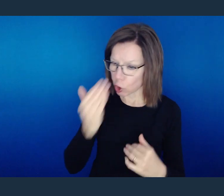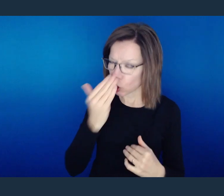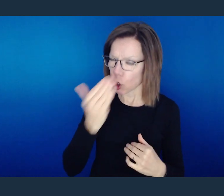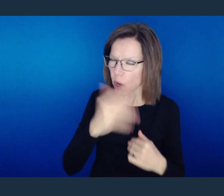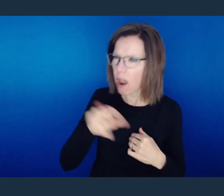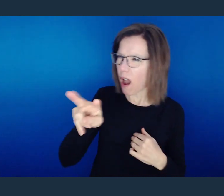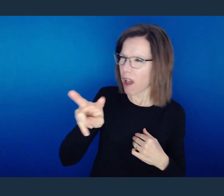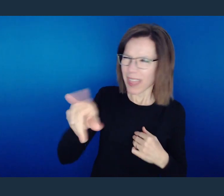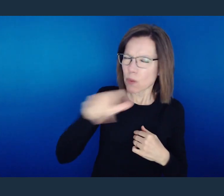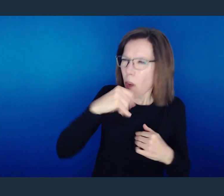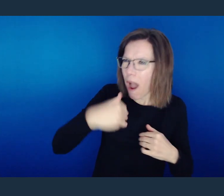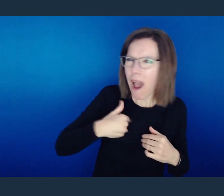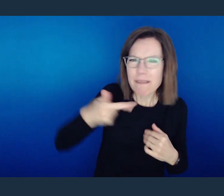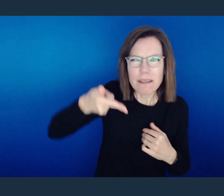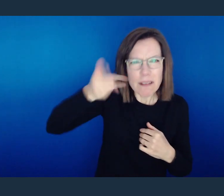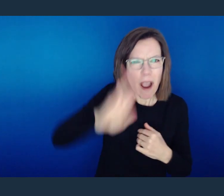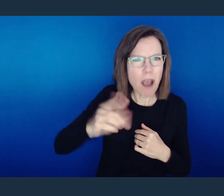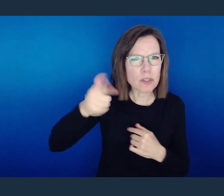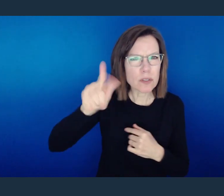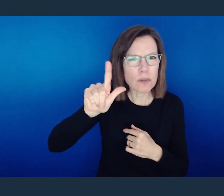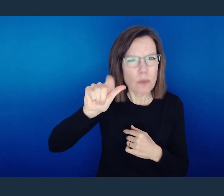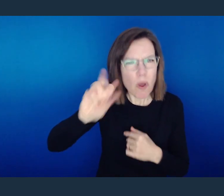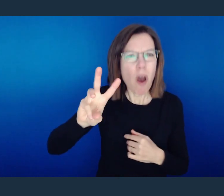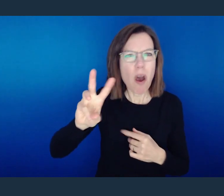with the word even though they don't have the word, in light of all of that, in light